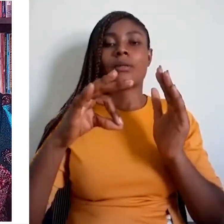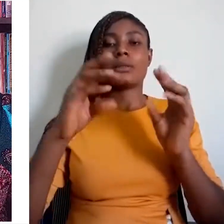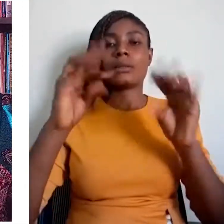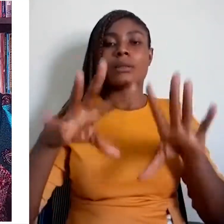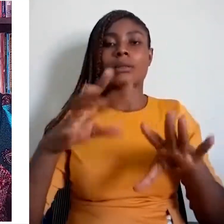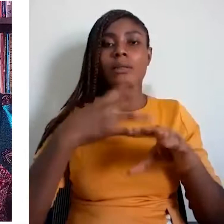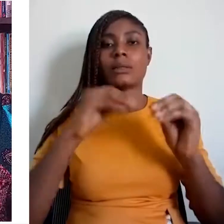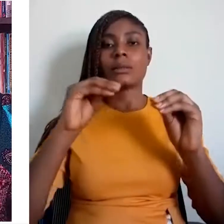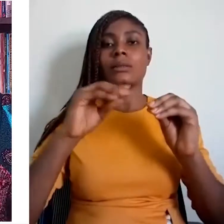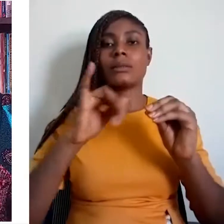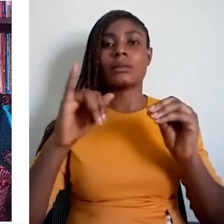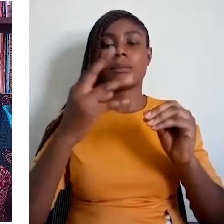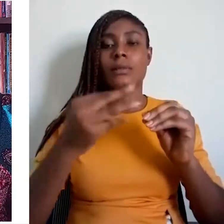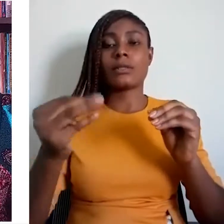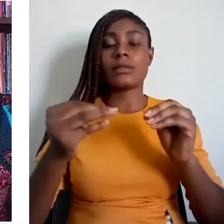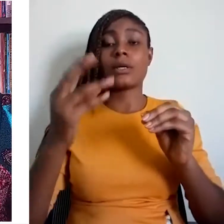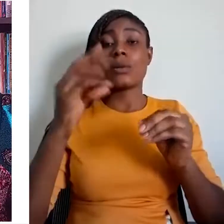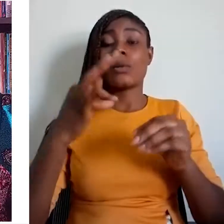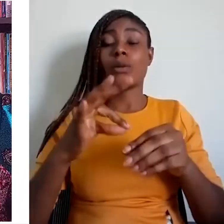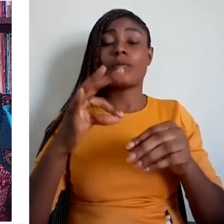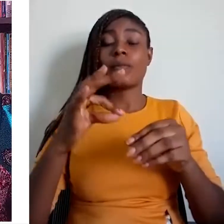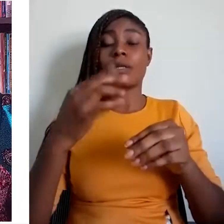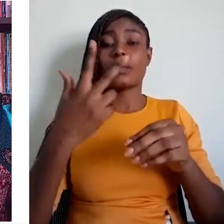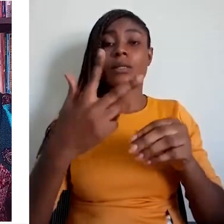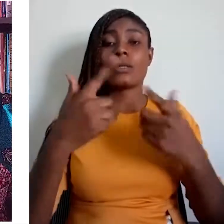the Immediate Environment, English, French and Arabic. The Language of the immediate environment may not be the mother-tongue of all the students in the class.